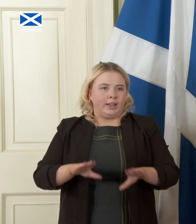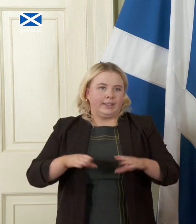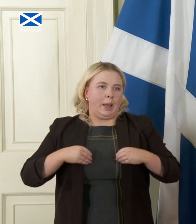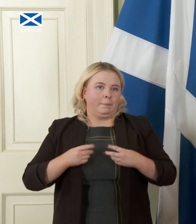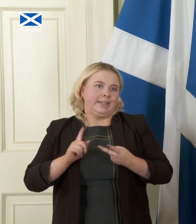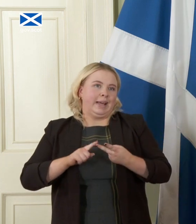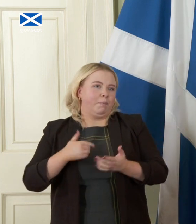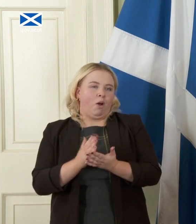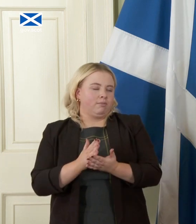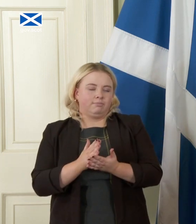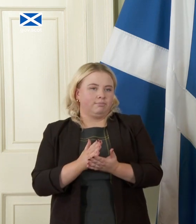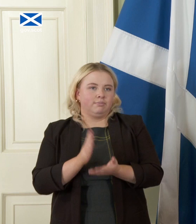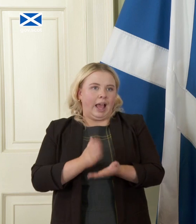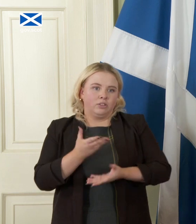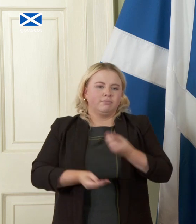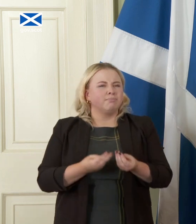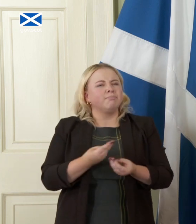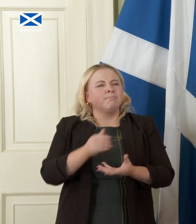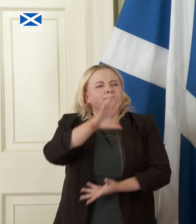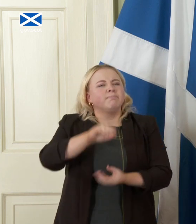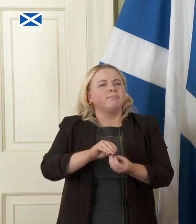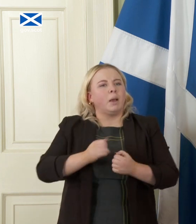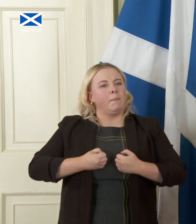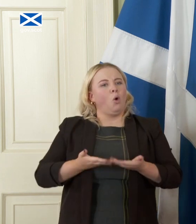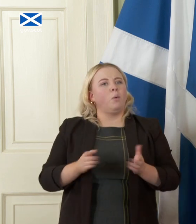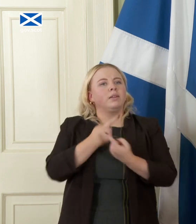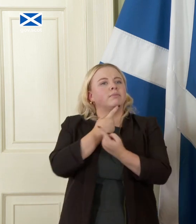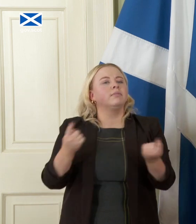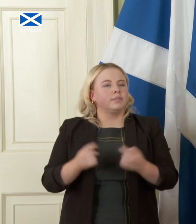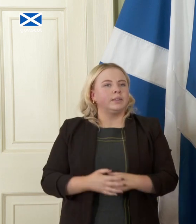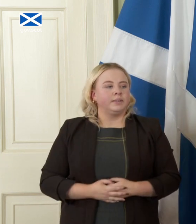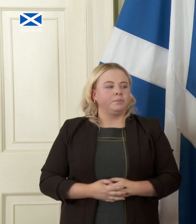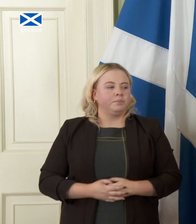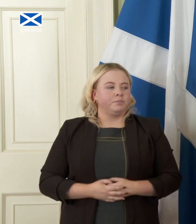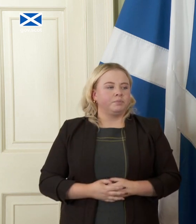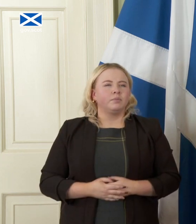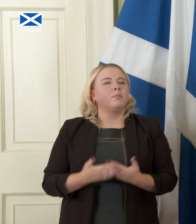and actually I set that out in in summary in my opening remarks and it's set out in more detail